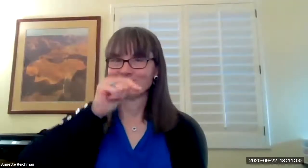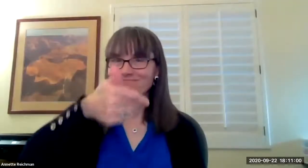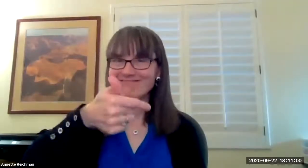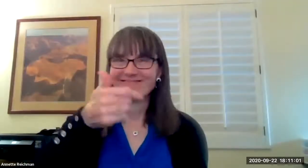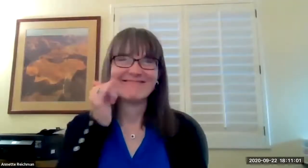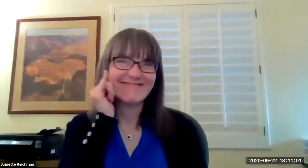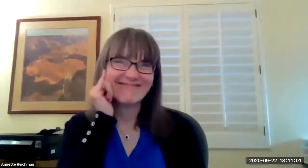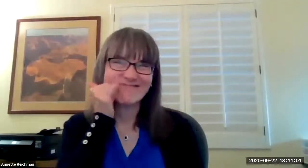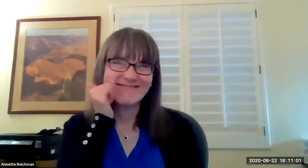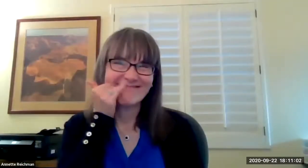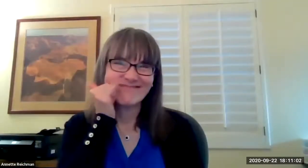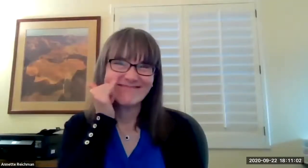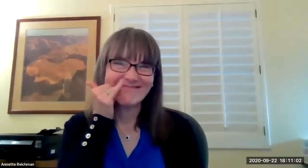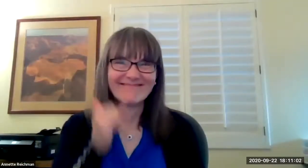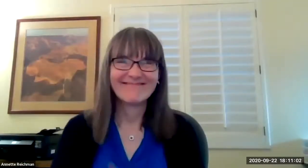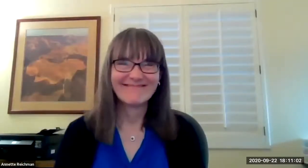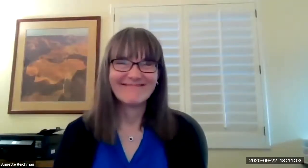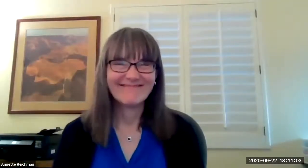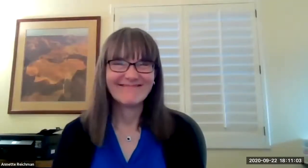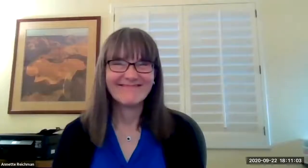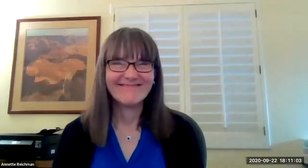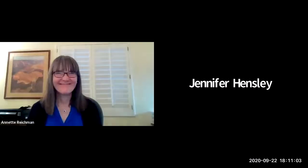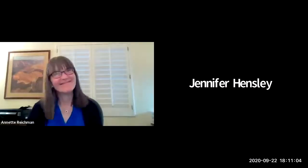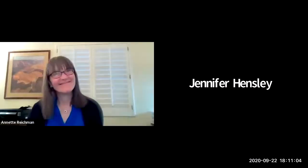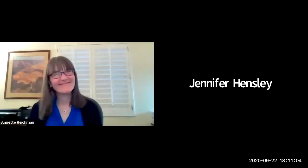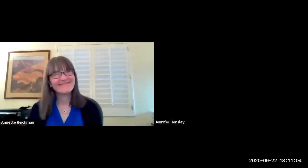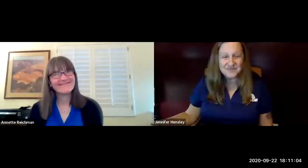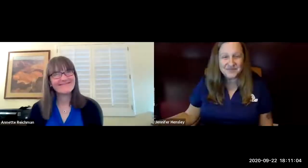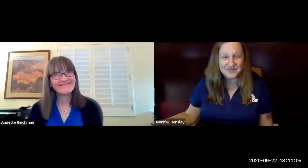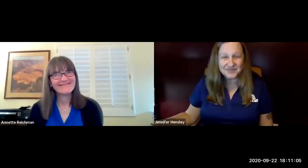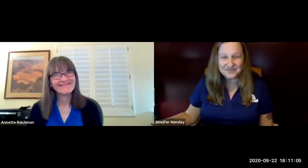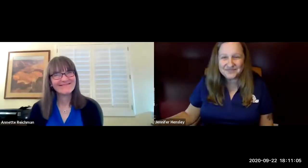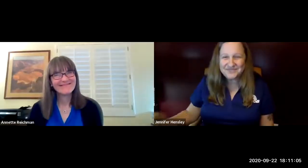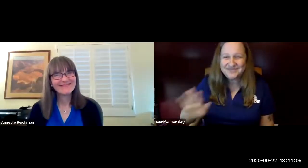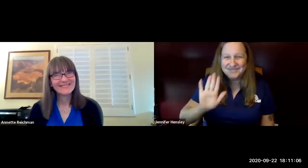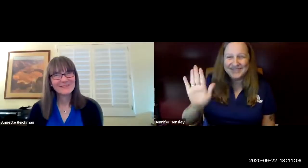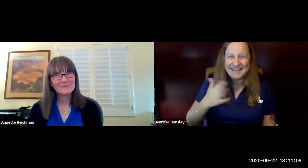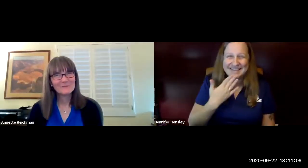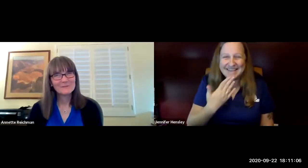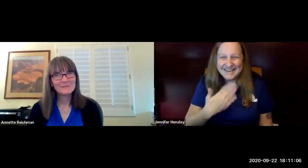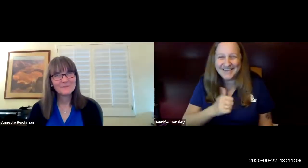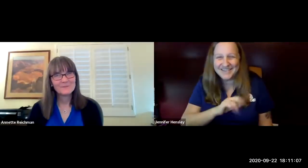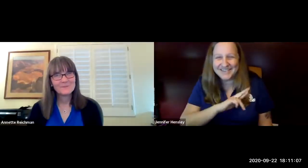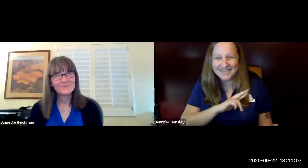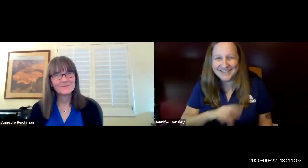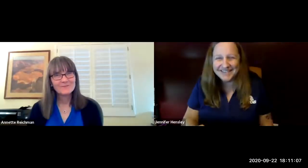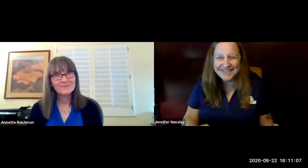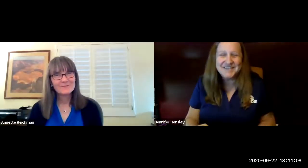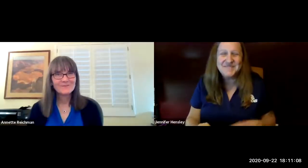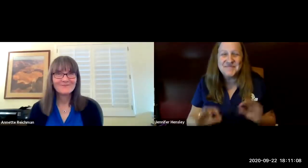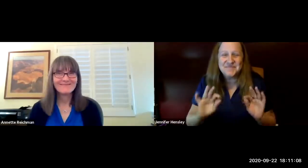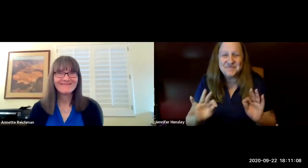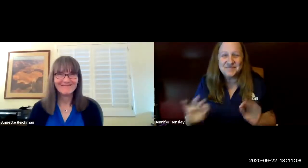their story so jennifer